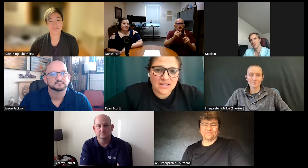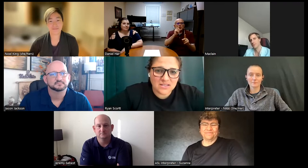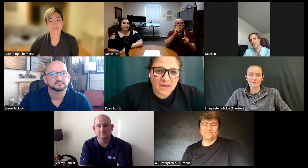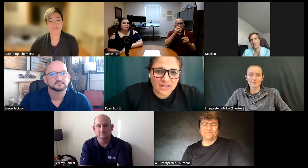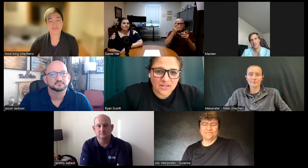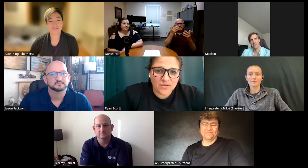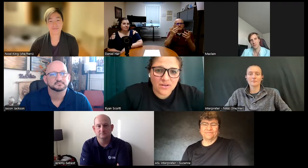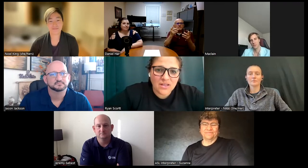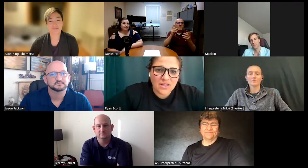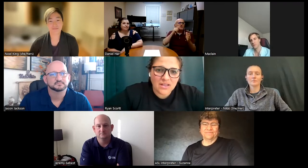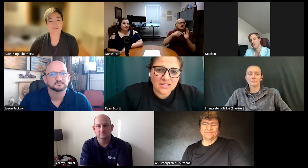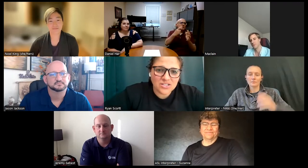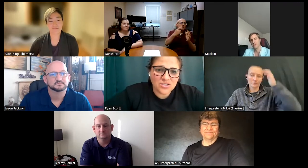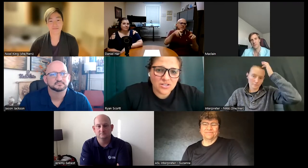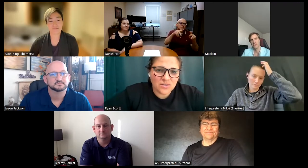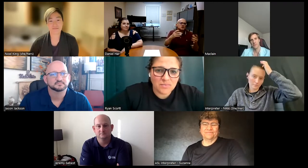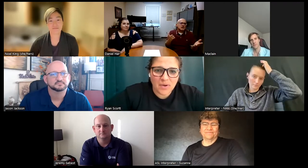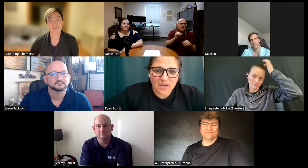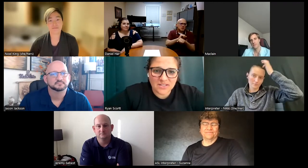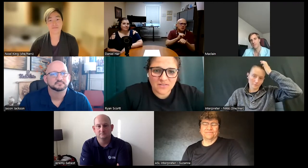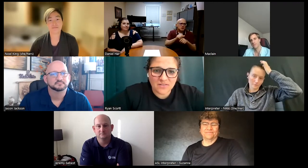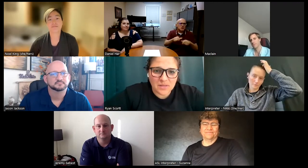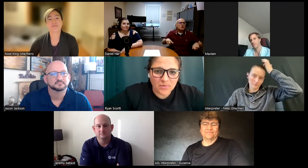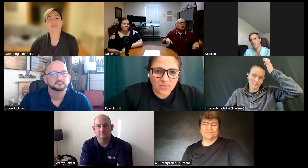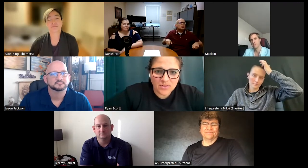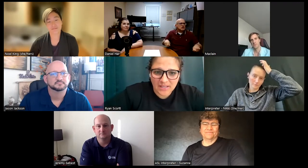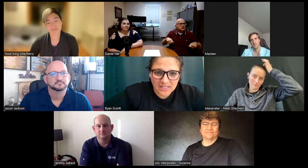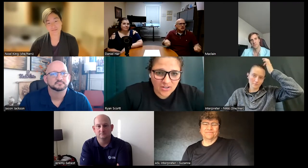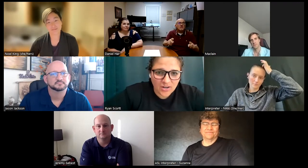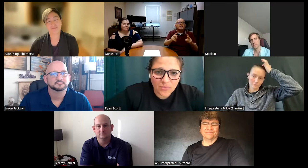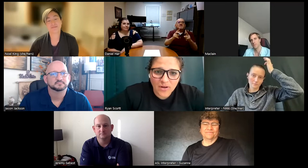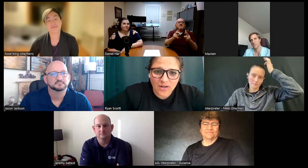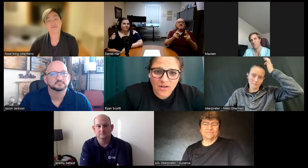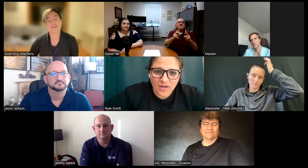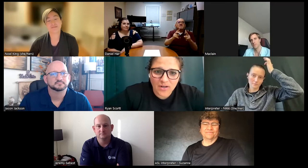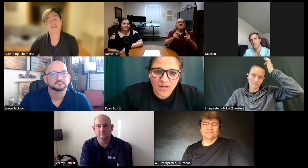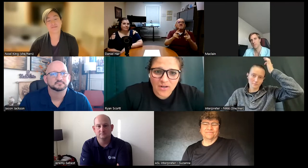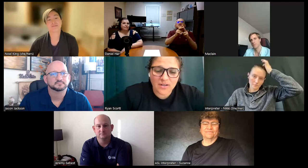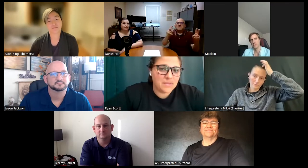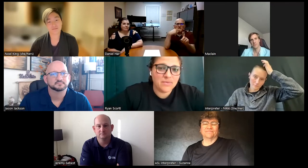inspire you in addition to positive people like here at work maybe people